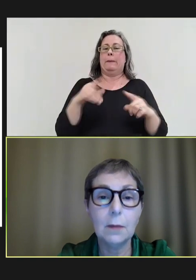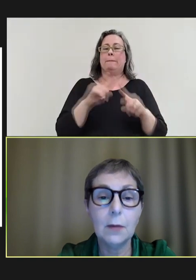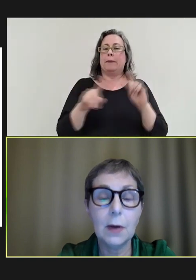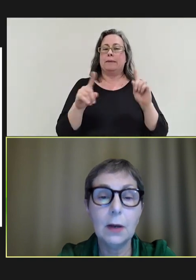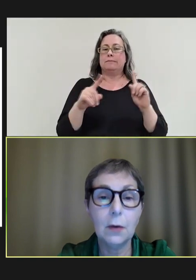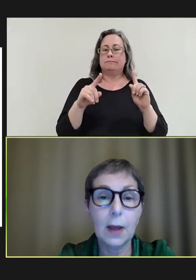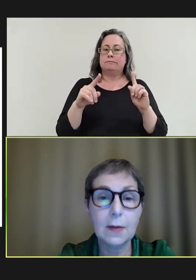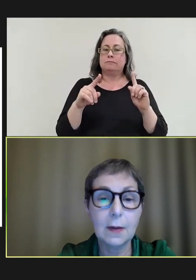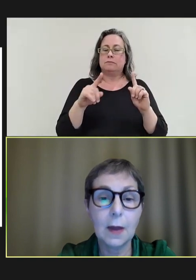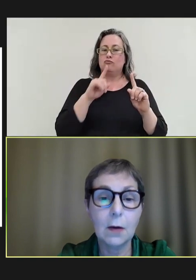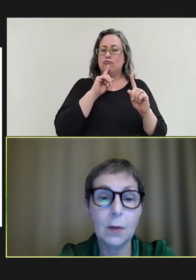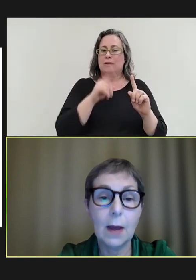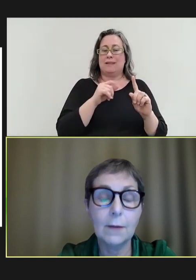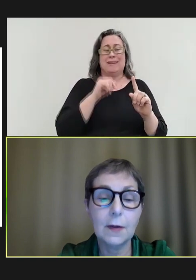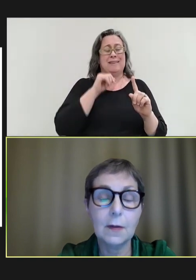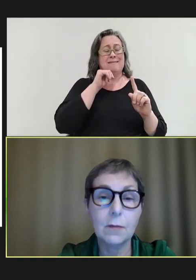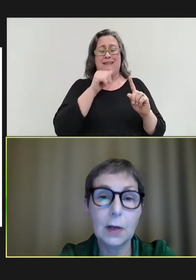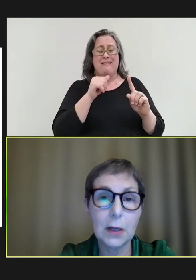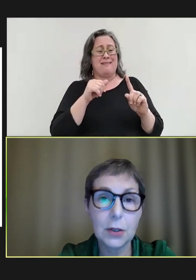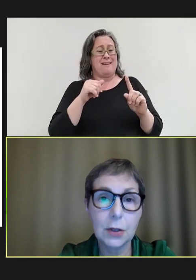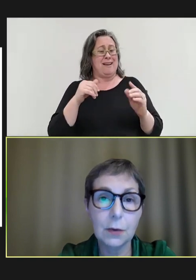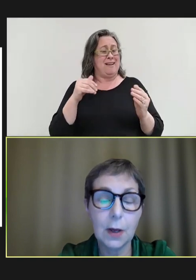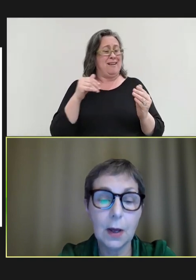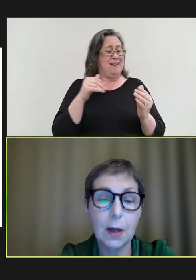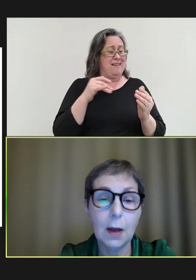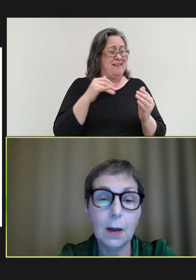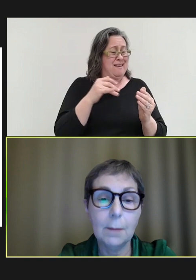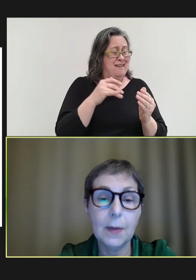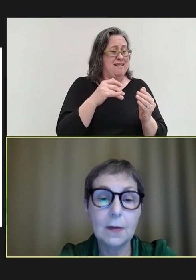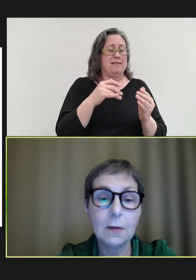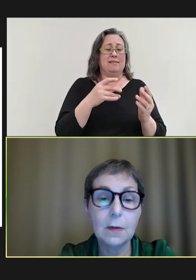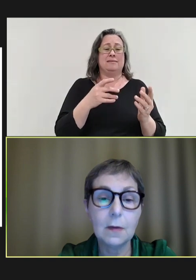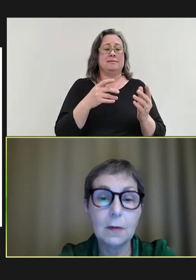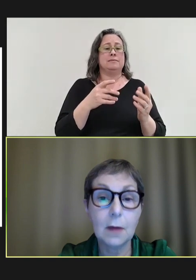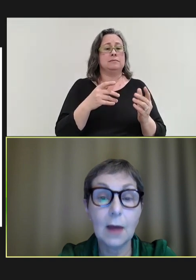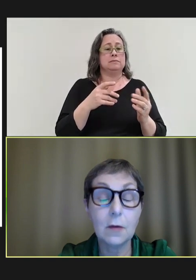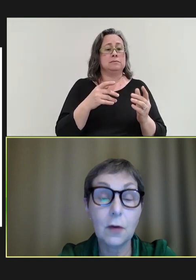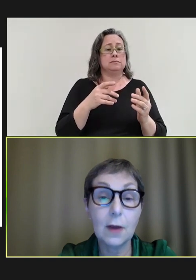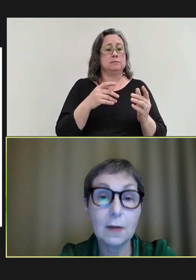we're really not getting there. And we have this real issue. Measles as a tracer